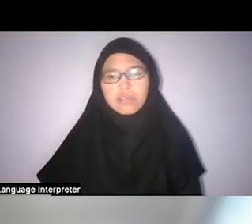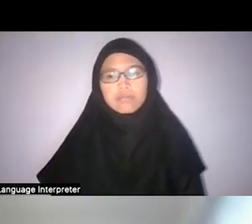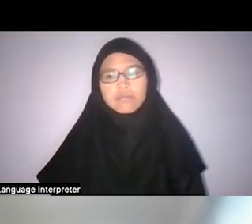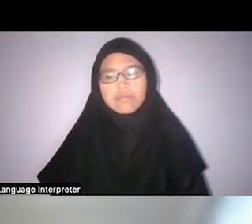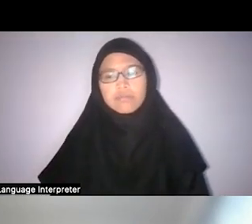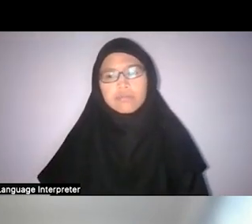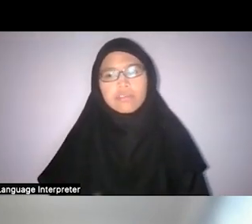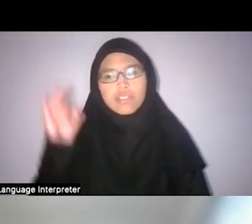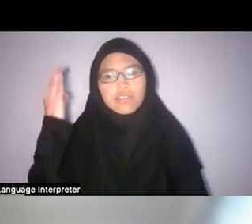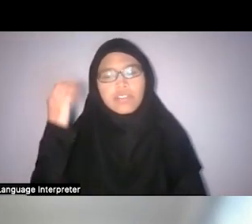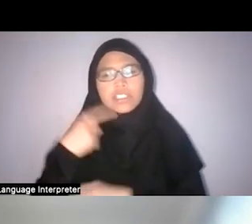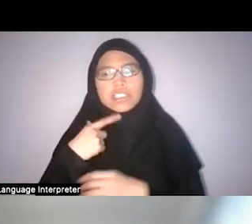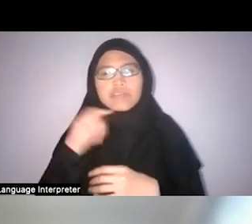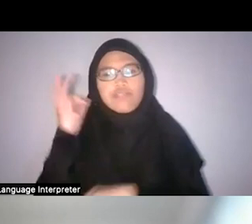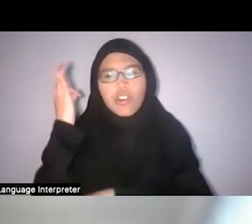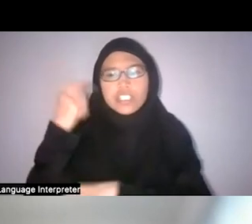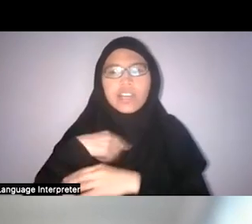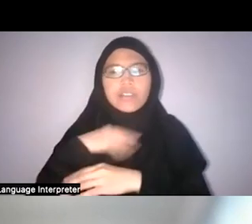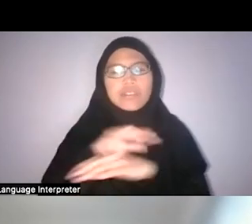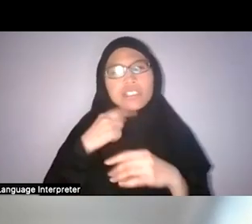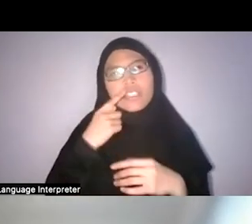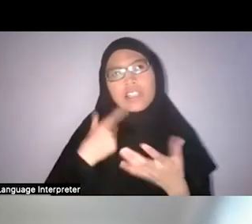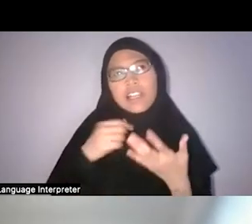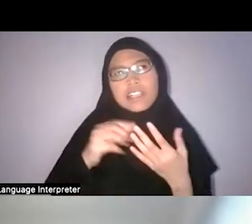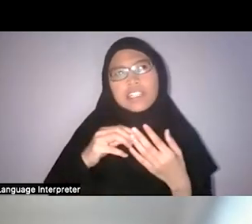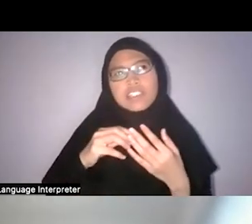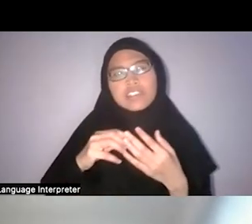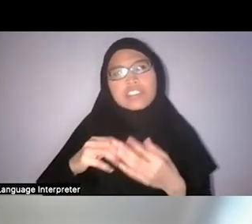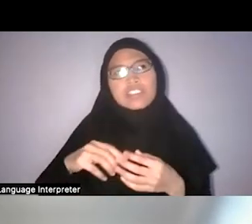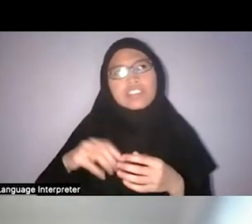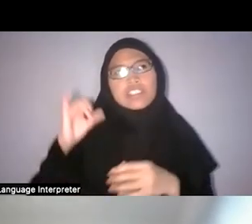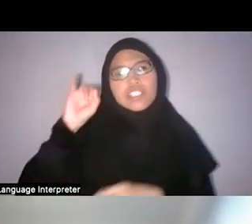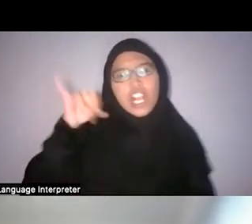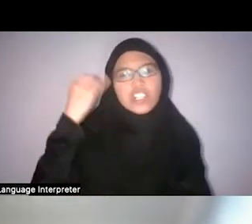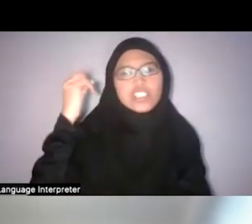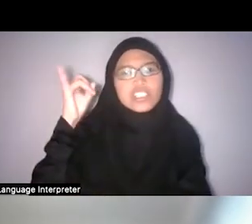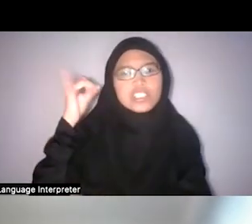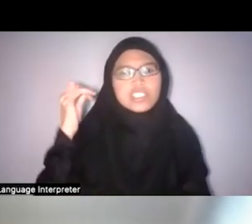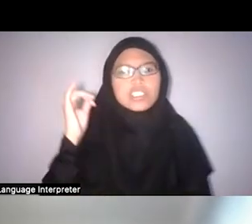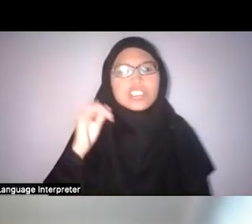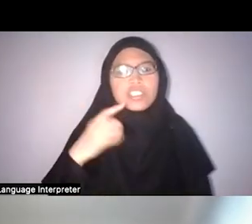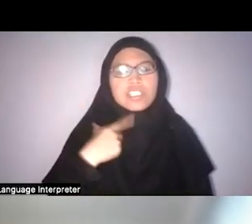I’m not sure, would you say a jungle is like a forest?